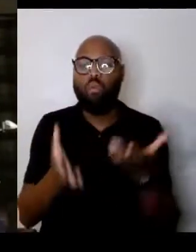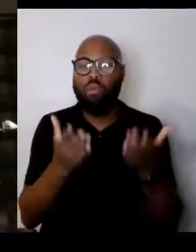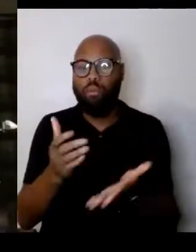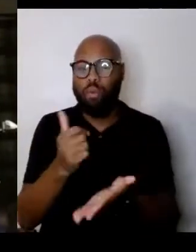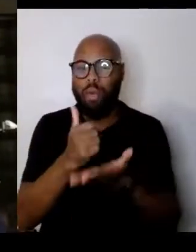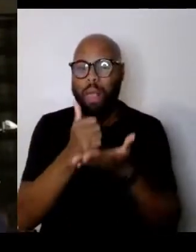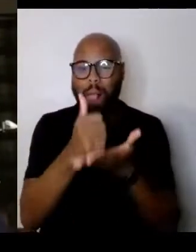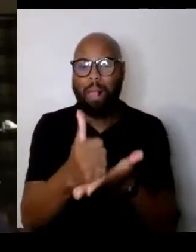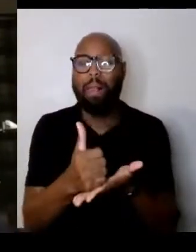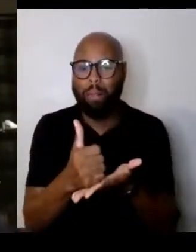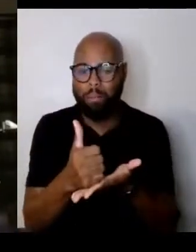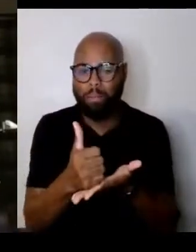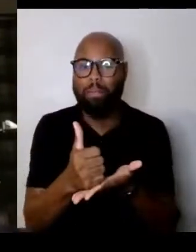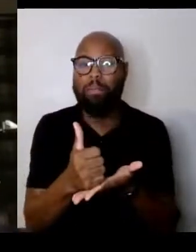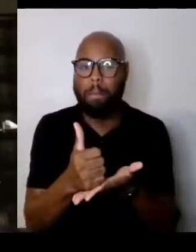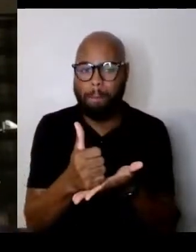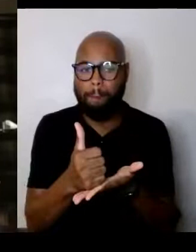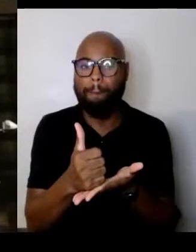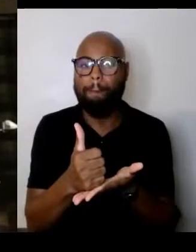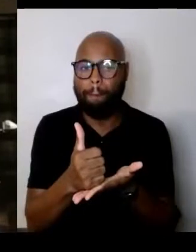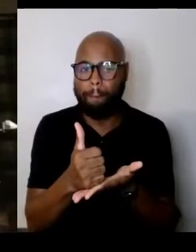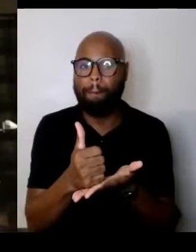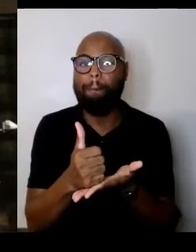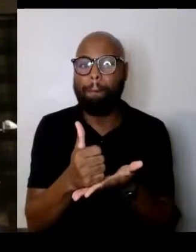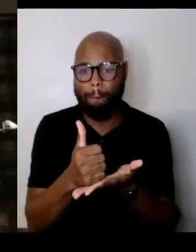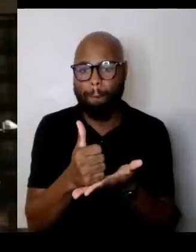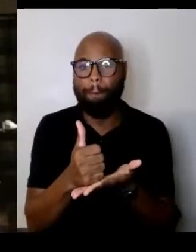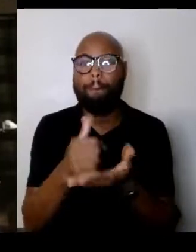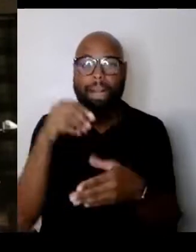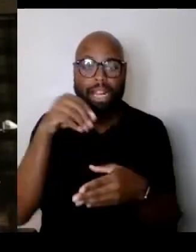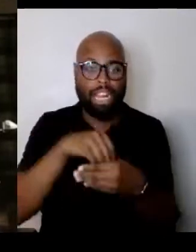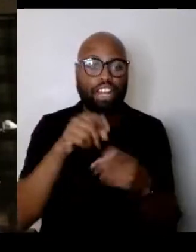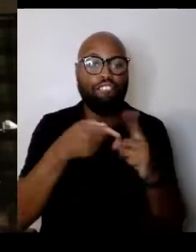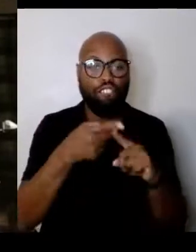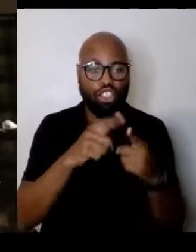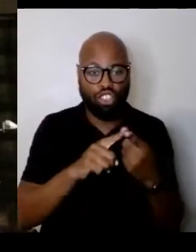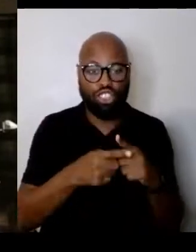in friendships and knowing what your neighbor is like